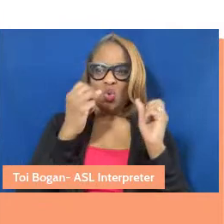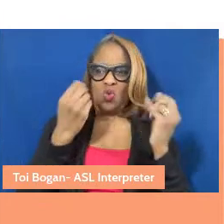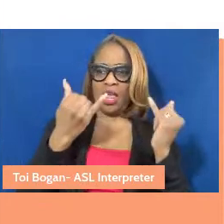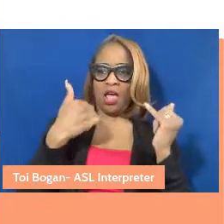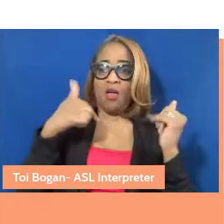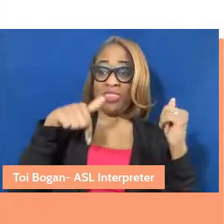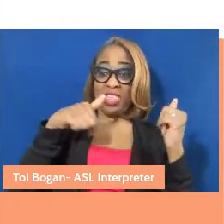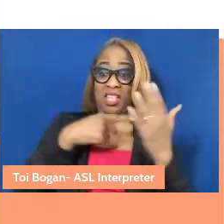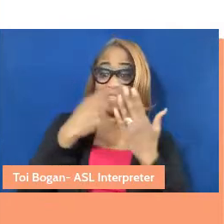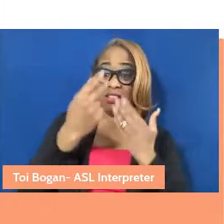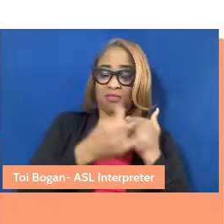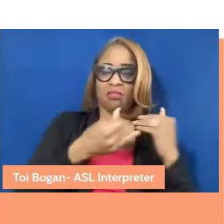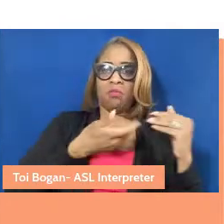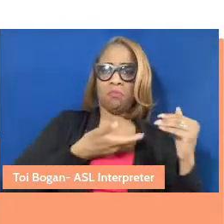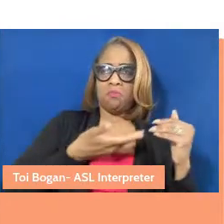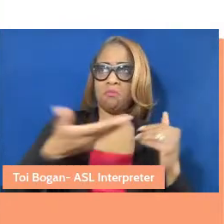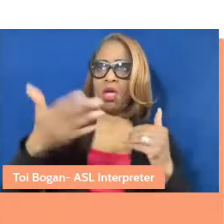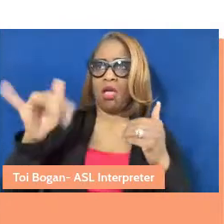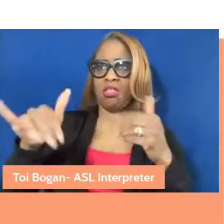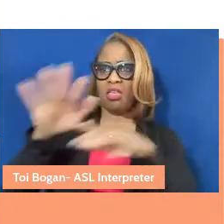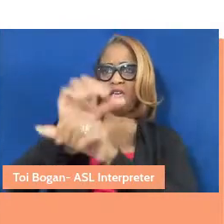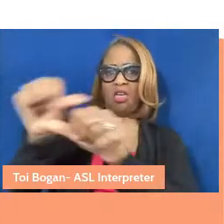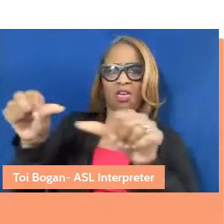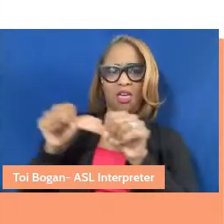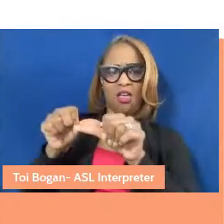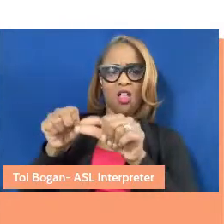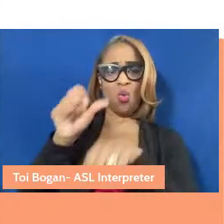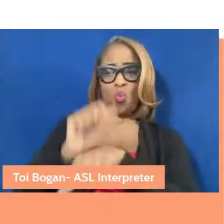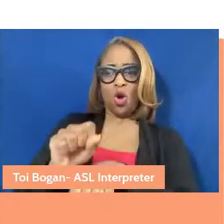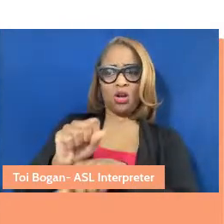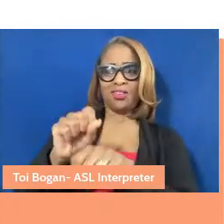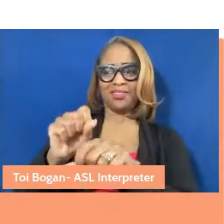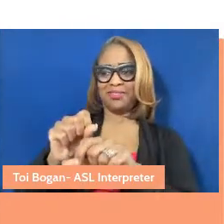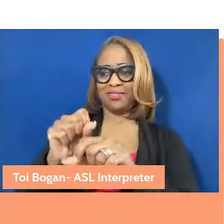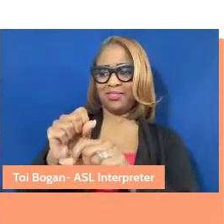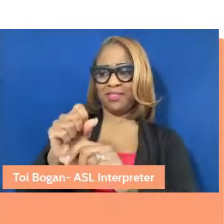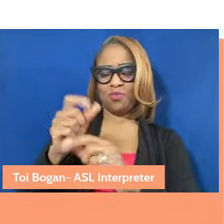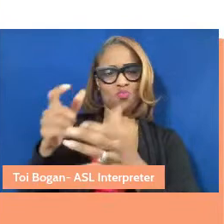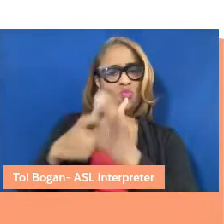The work of everyone profiled for this project is the present. Their work